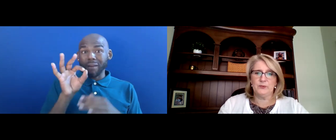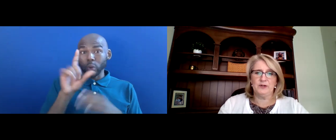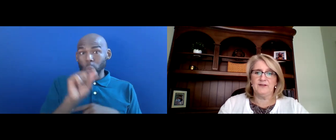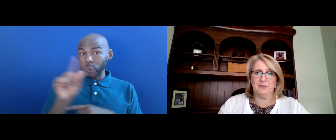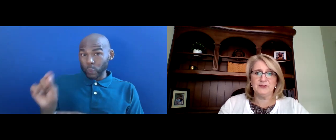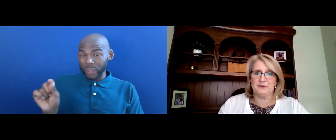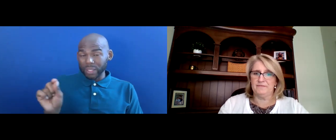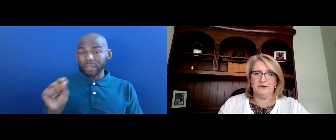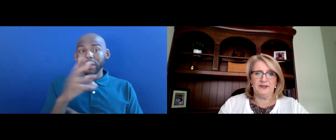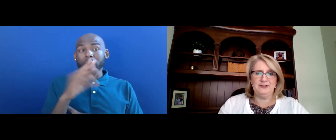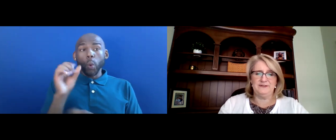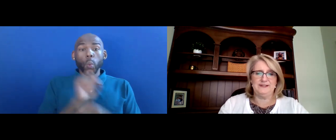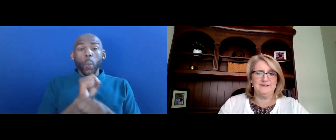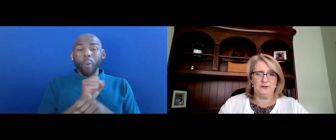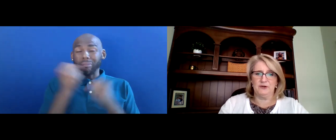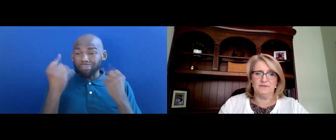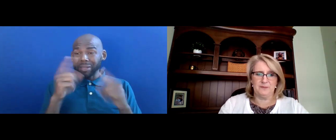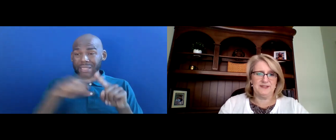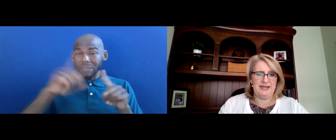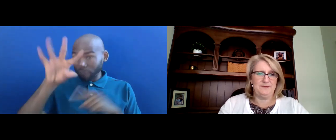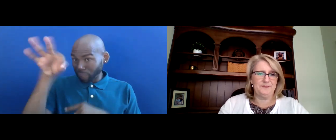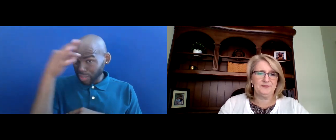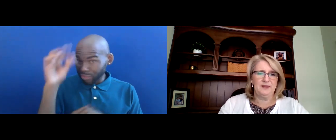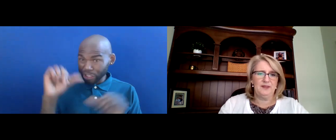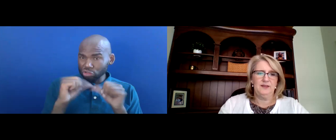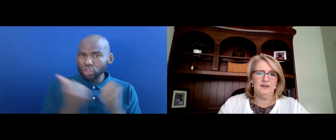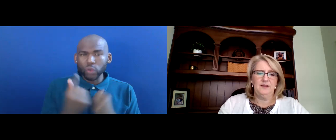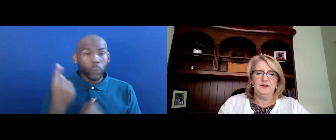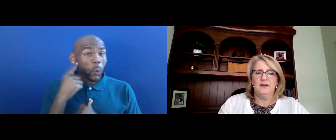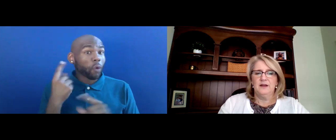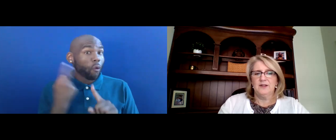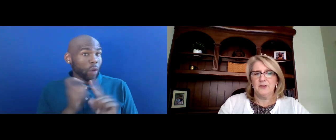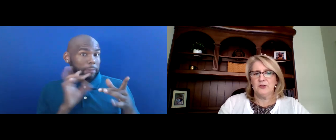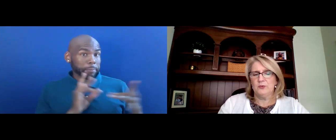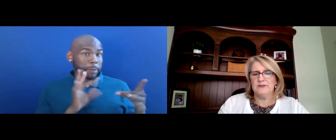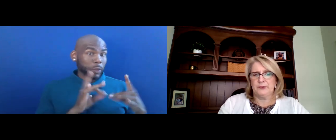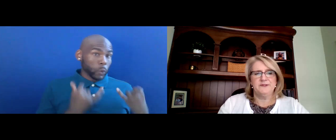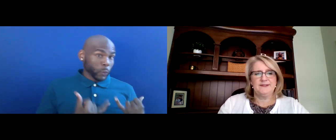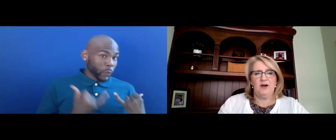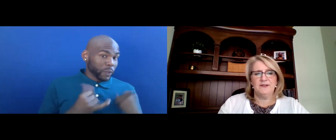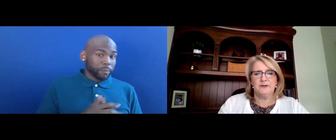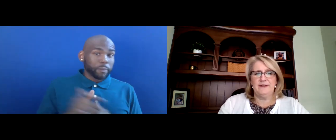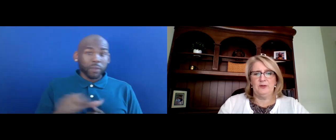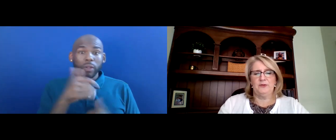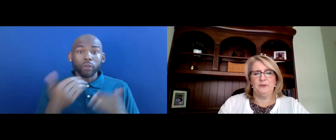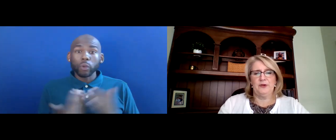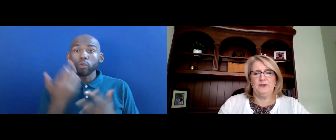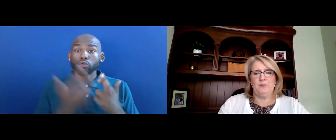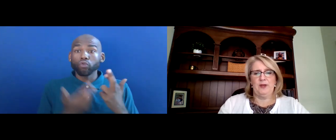THE WORK OF MULTIPLE FEDERAL AGENCIES YOU HAVE HEARD FROM TODAY. ANOTHER NEW RESOURCE ALSO AVAILABLE THROUGH THE ODEP